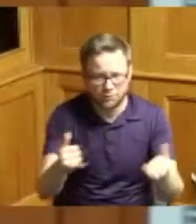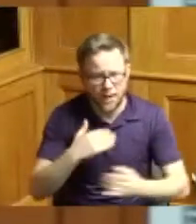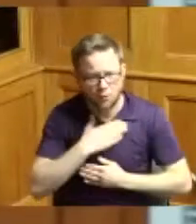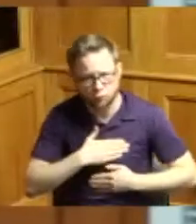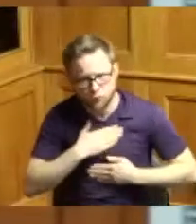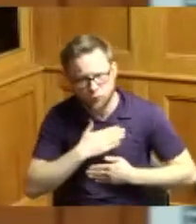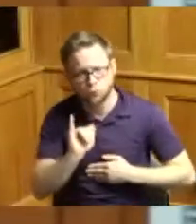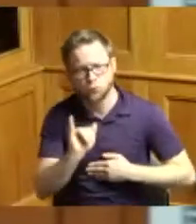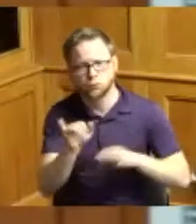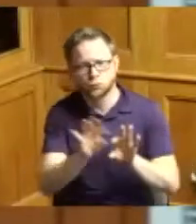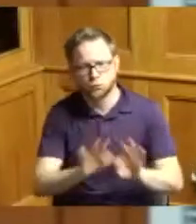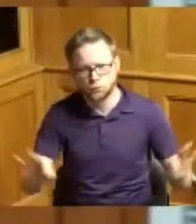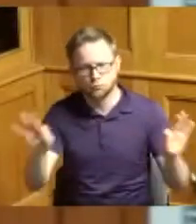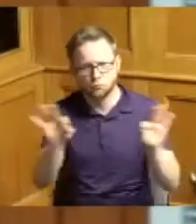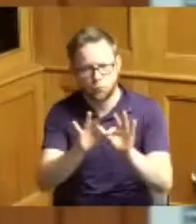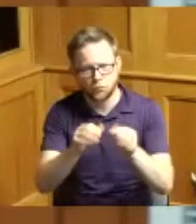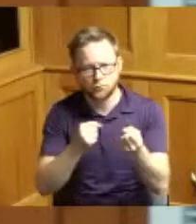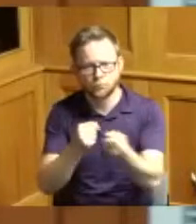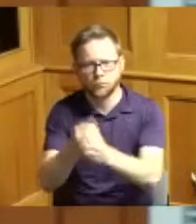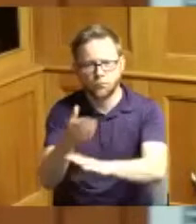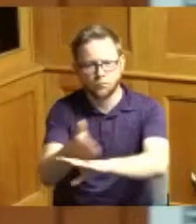and I thank all the people of Cincinnati who have